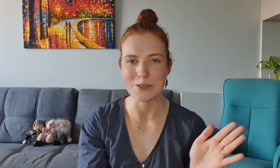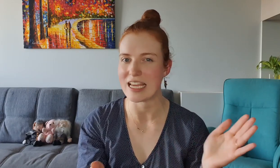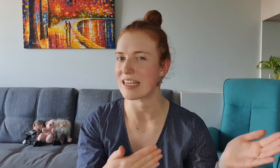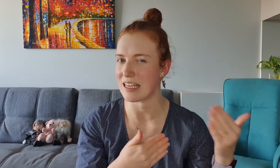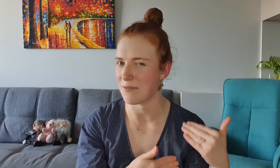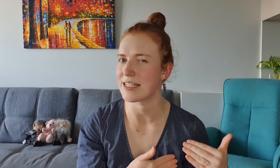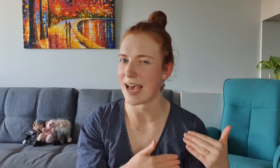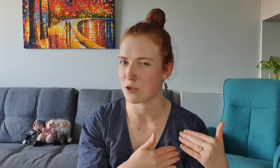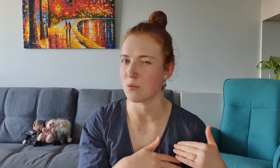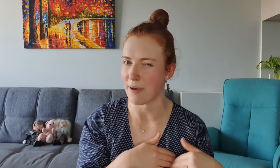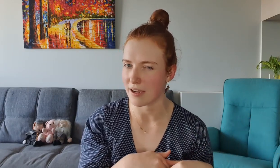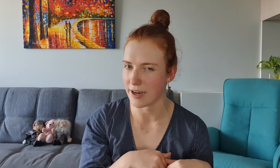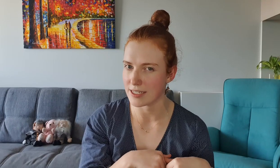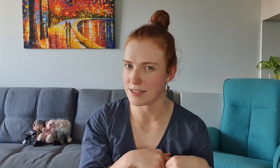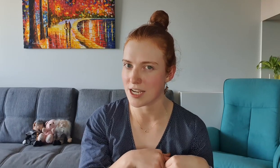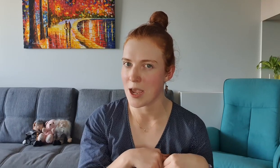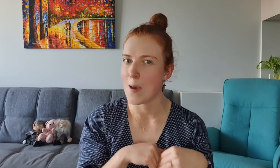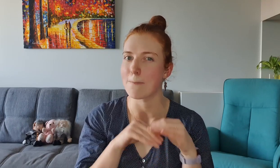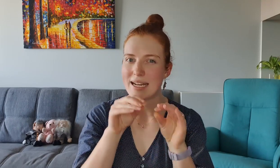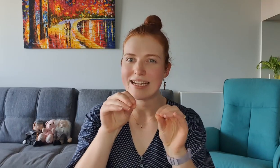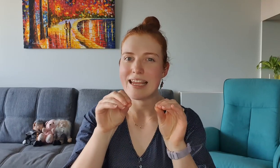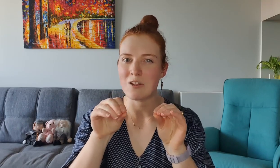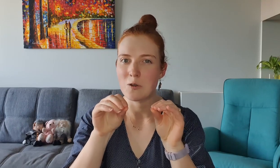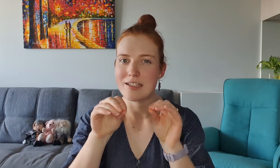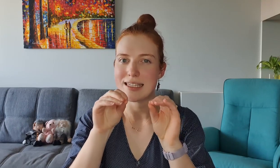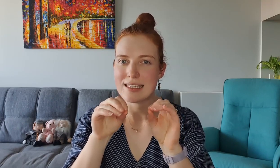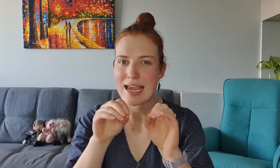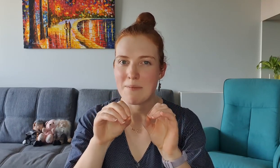or, like, give his actual background but it includes the statement: